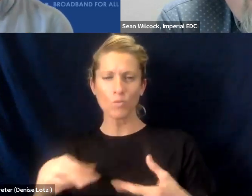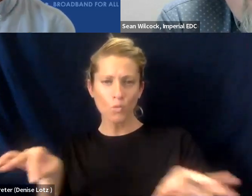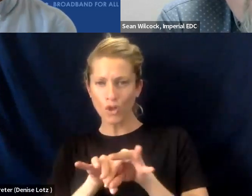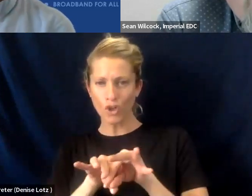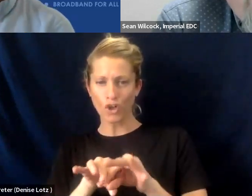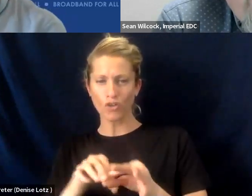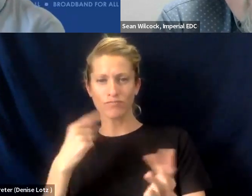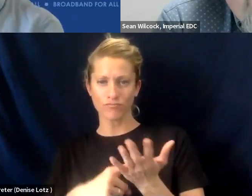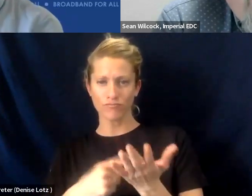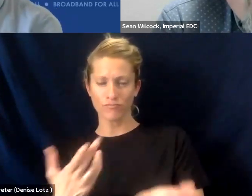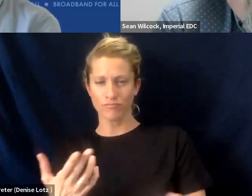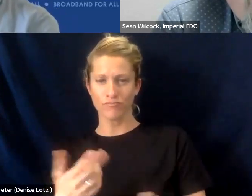Yeah, sure.